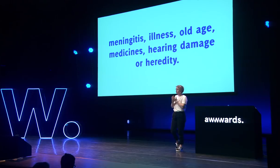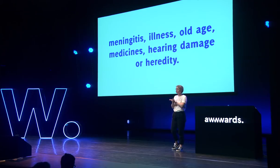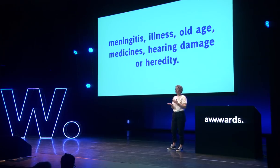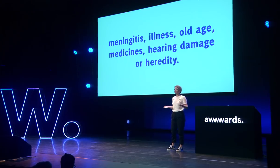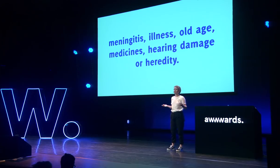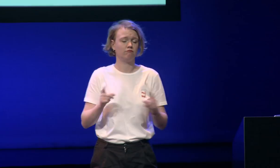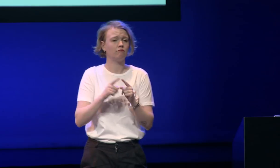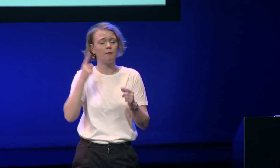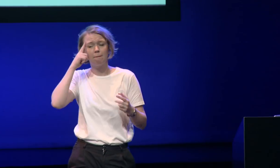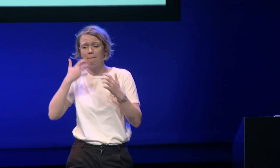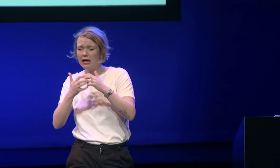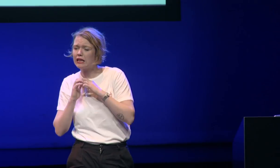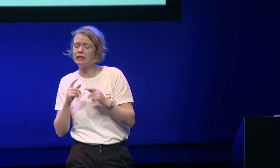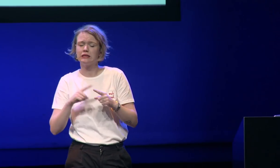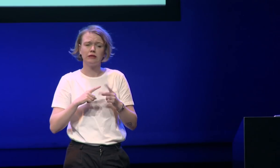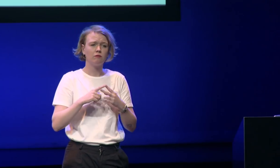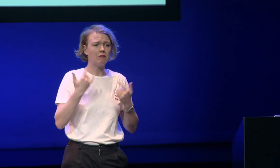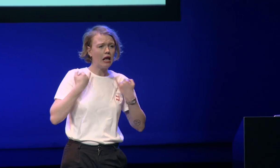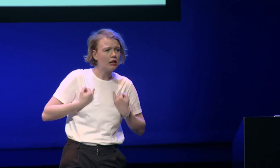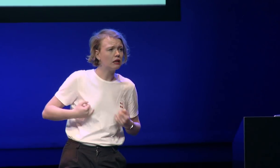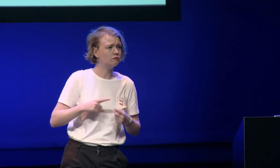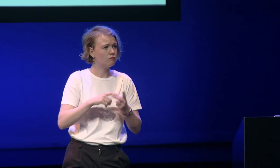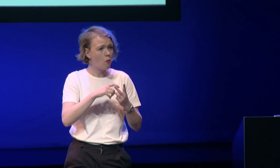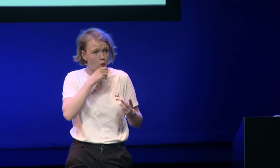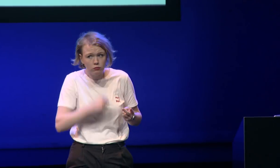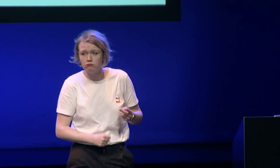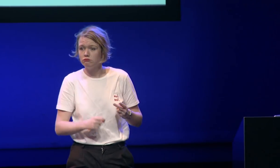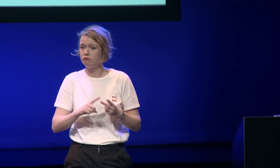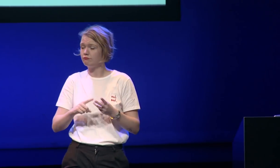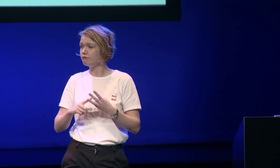causes to becoming deaf you can become deaf by meningitis by an illness old age